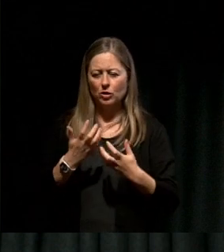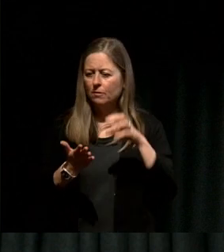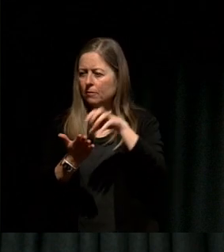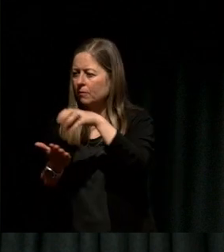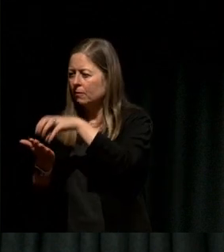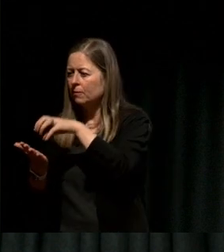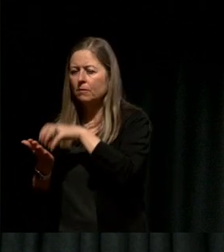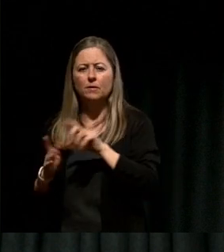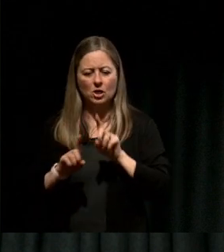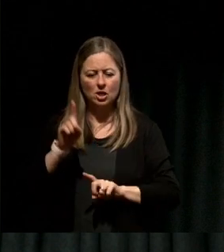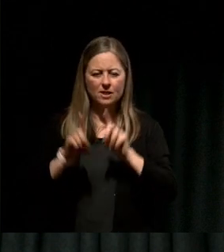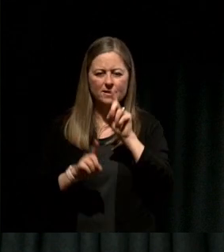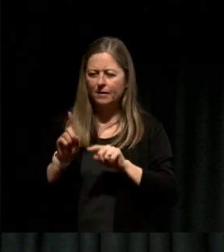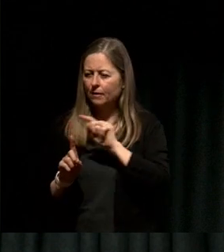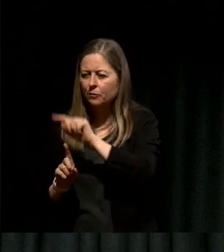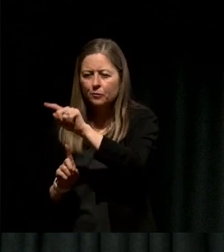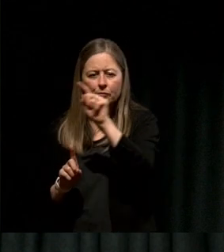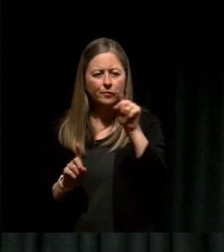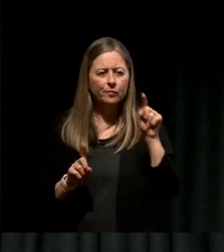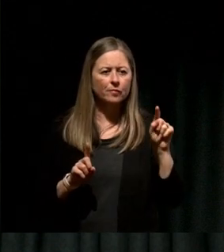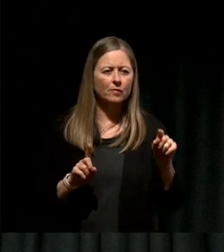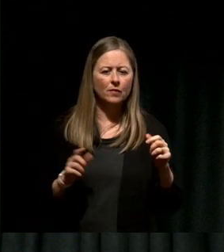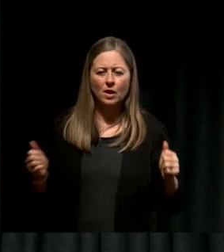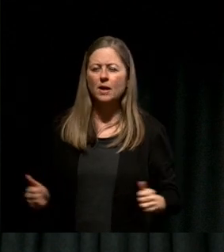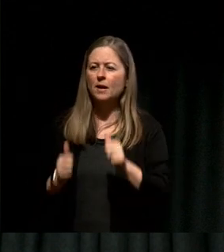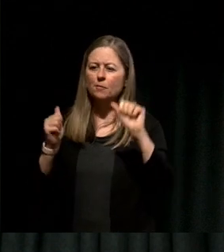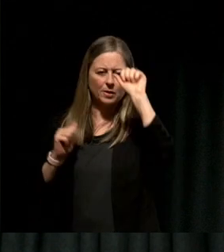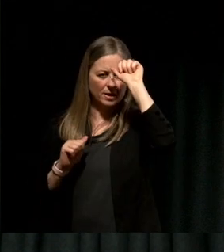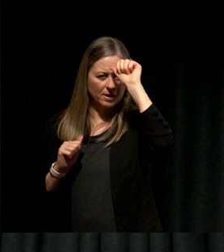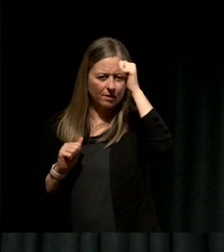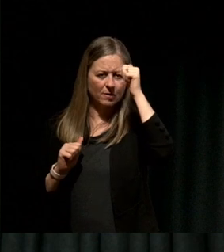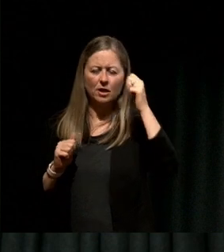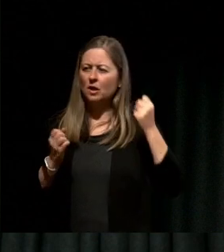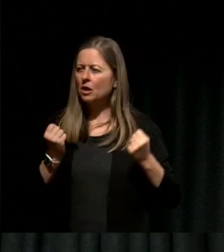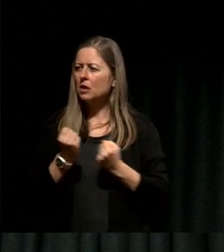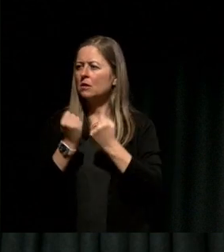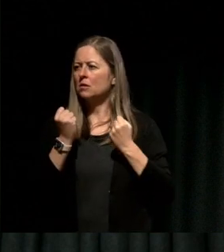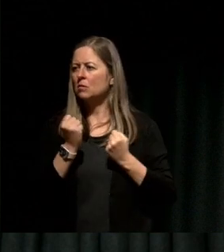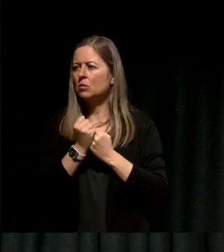Thousands of Indian students and other supporters took to the streets of Melbourne to protest,